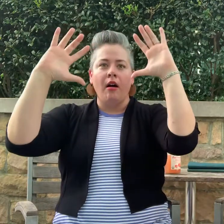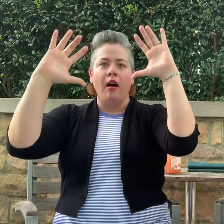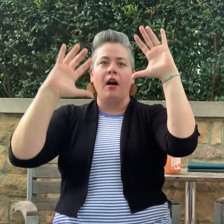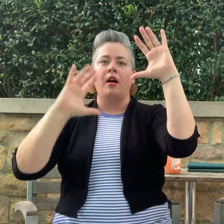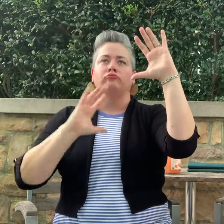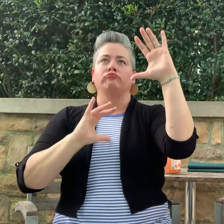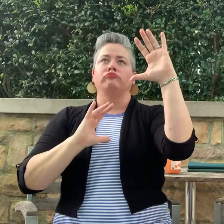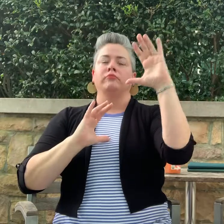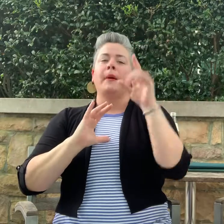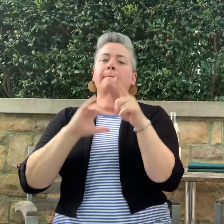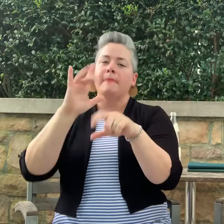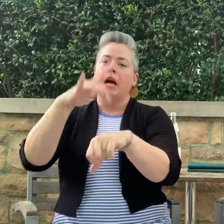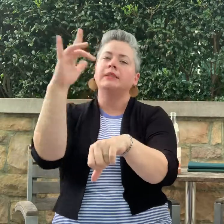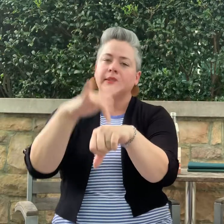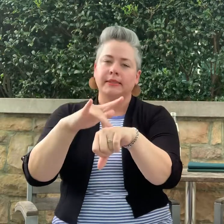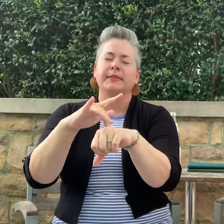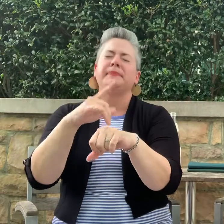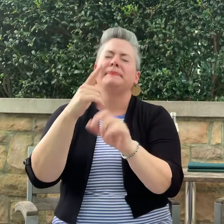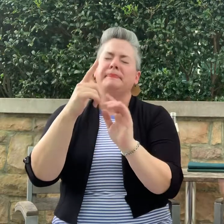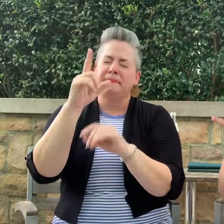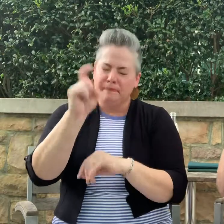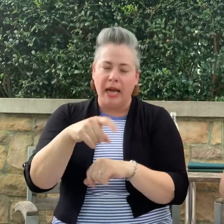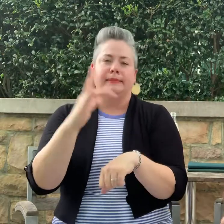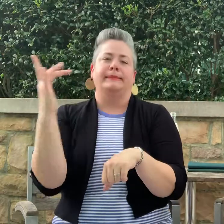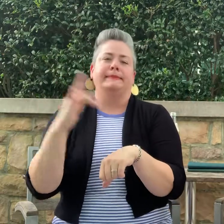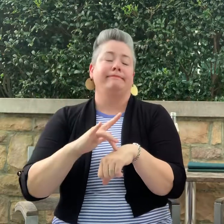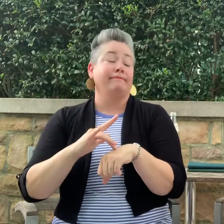This is a MUST for your Ireland trip.